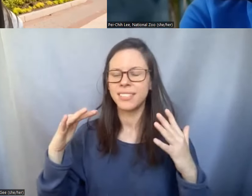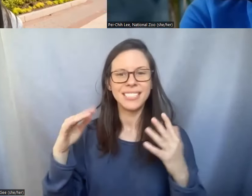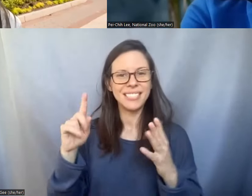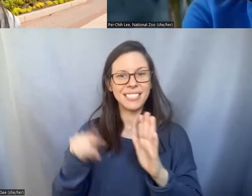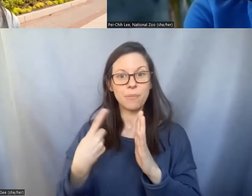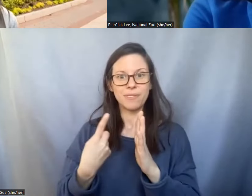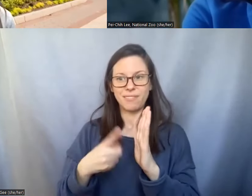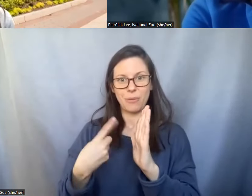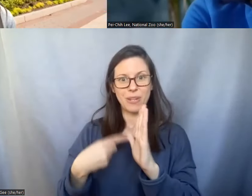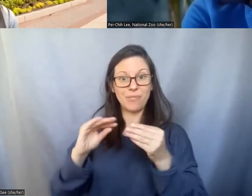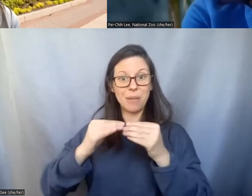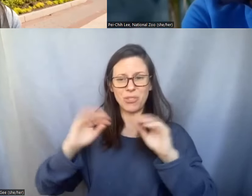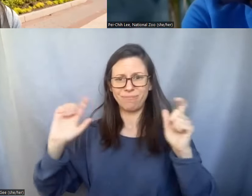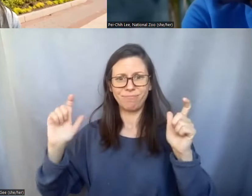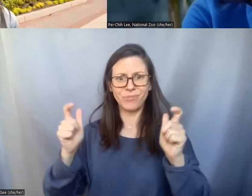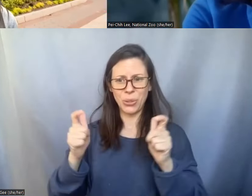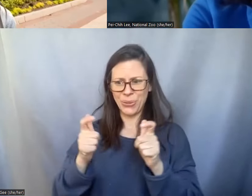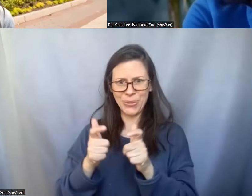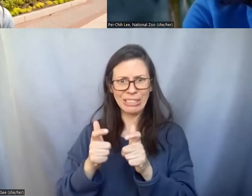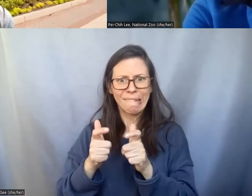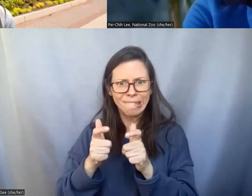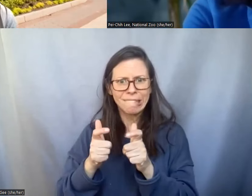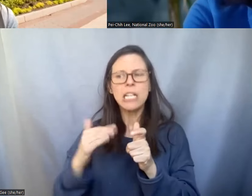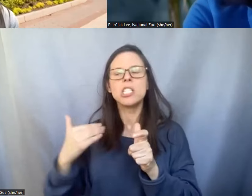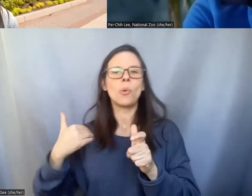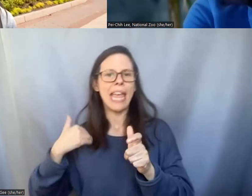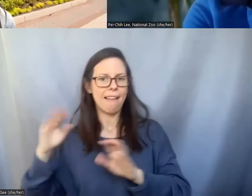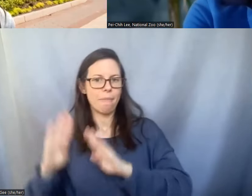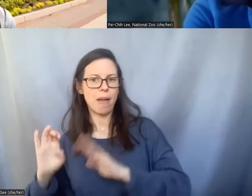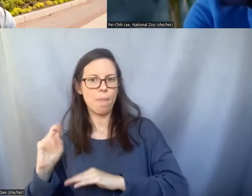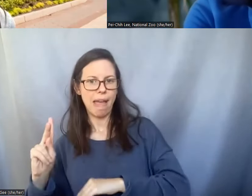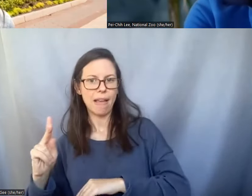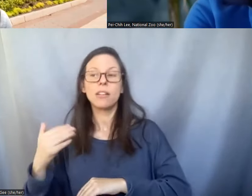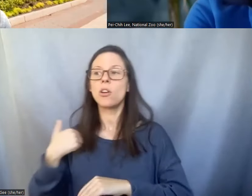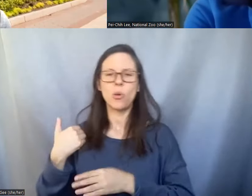we have the biobank we do assisted reproduction to help the animals that aren't so good at breeding